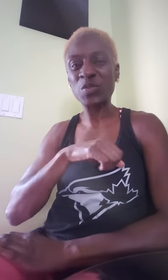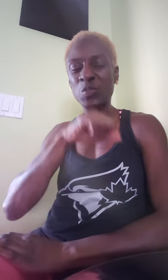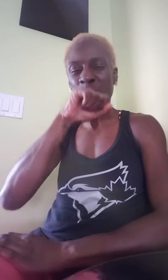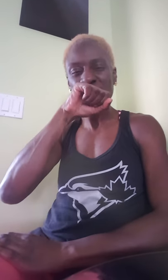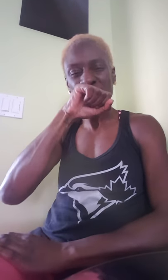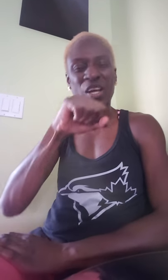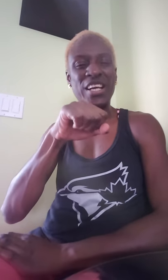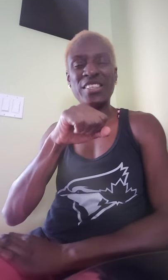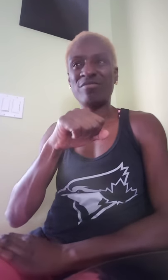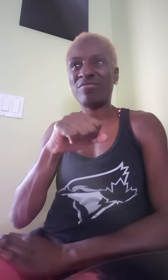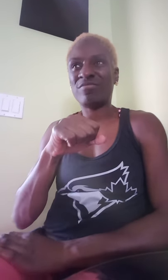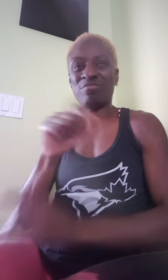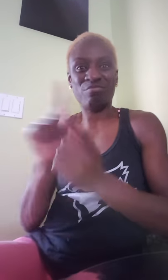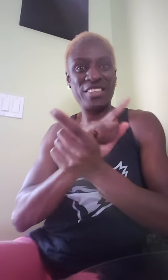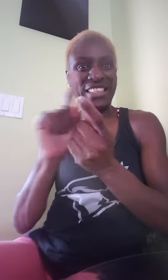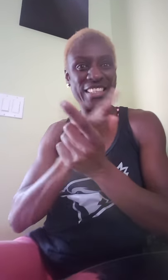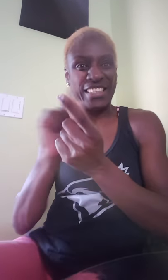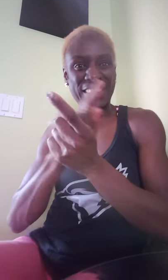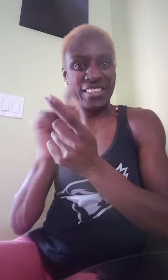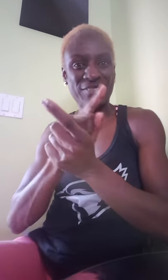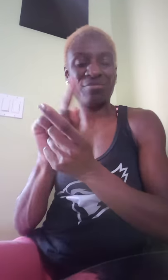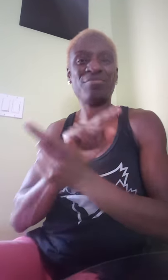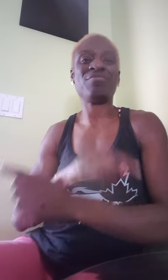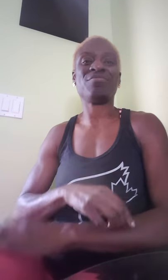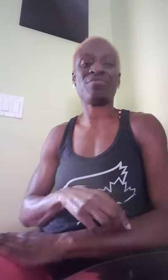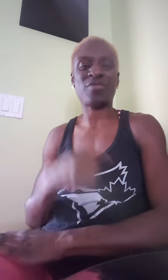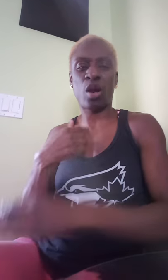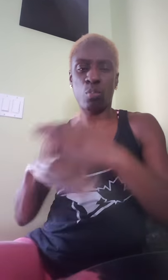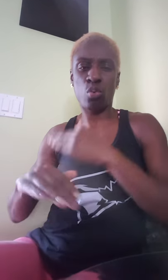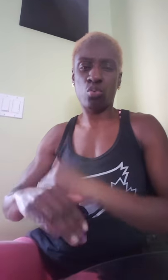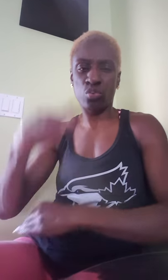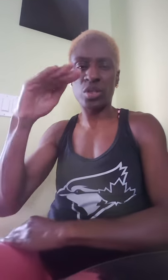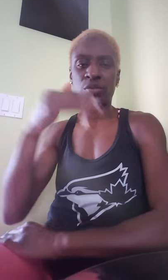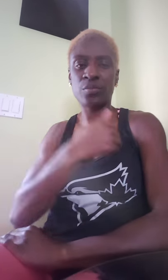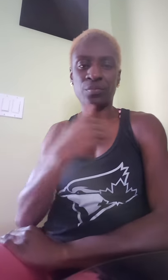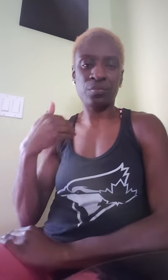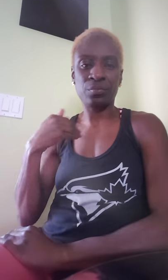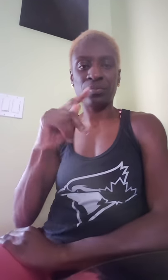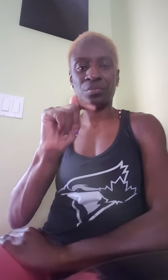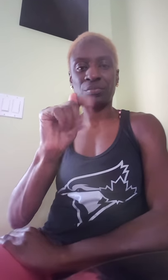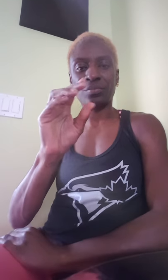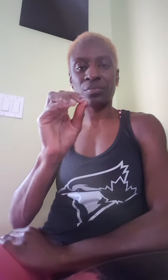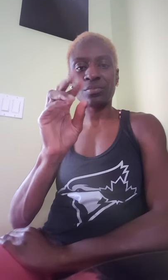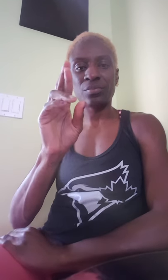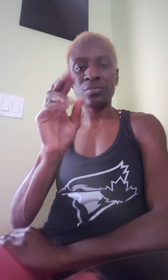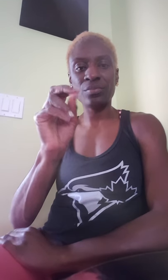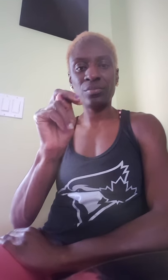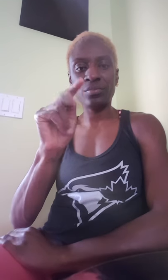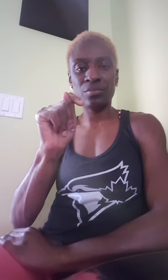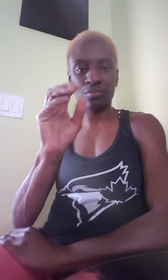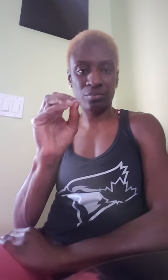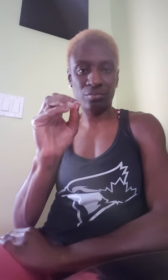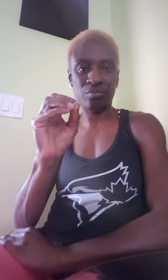And I love meeting new people. I was born and raised in Toronto.